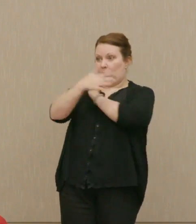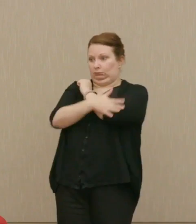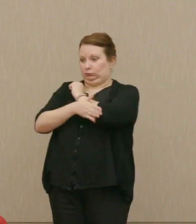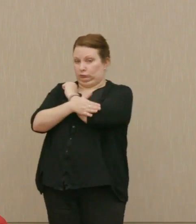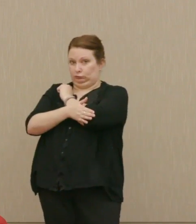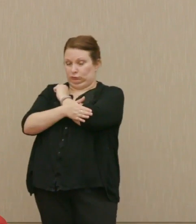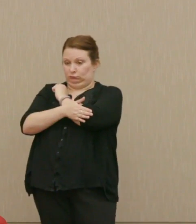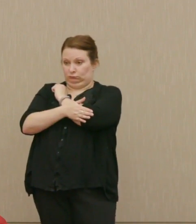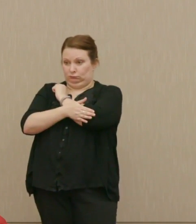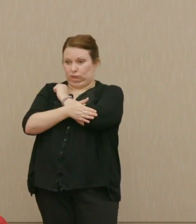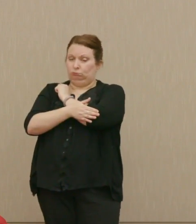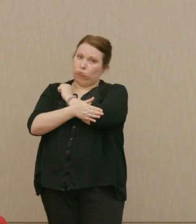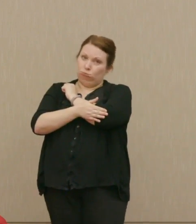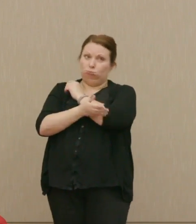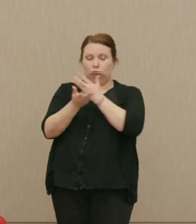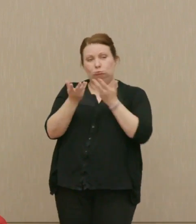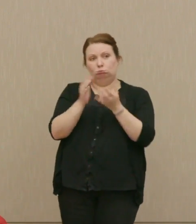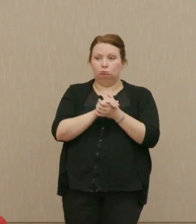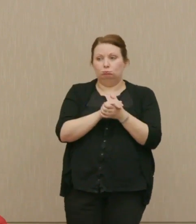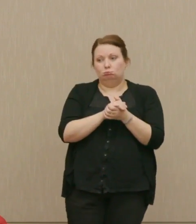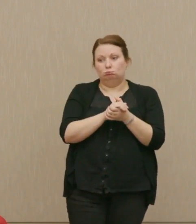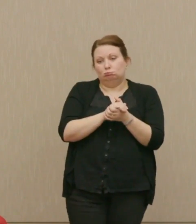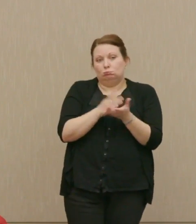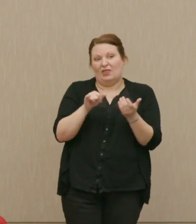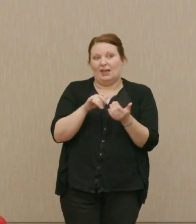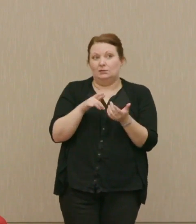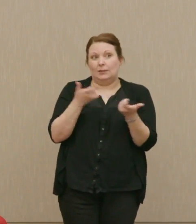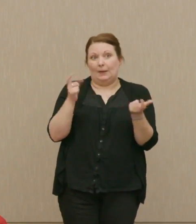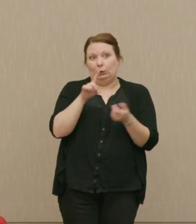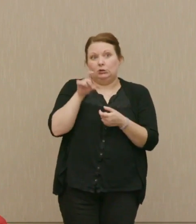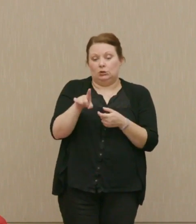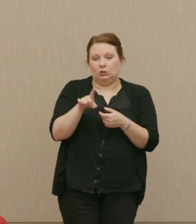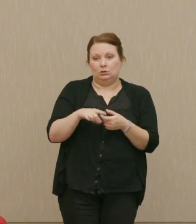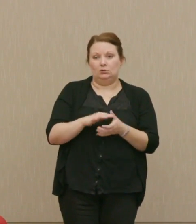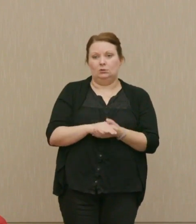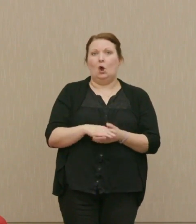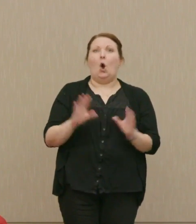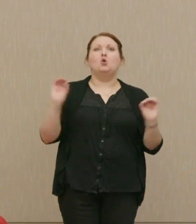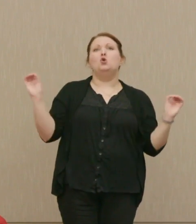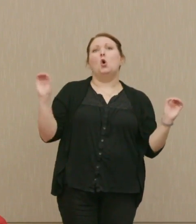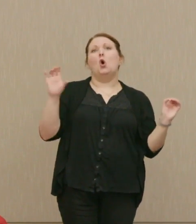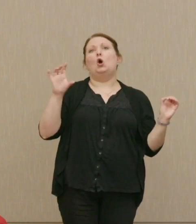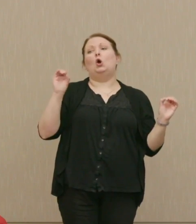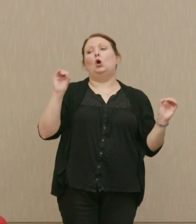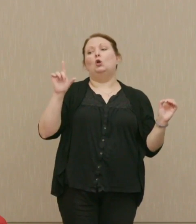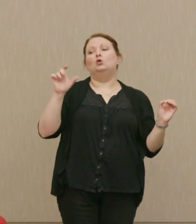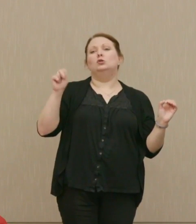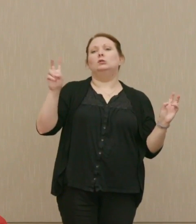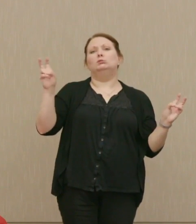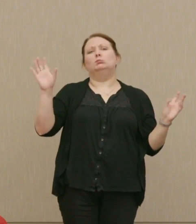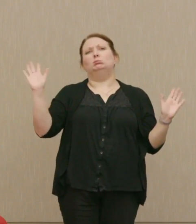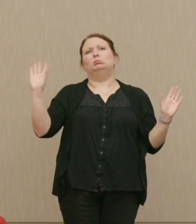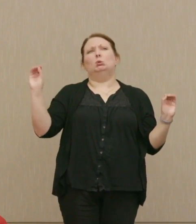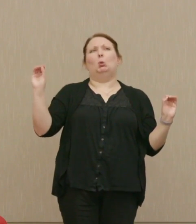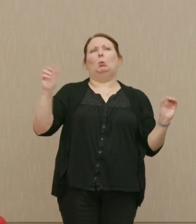It's not right, that question. No collusion. No, unthinkable.